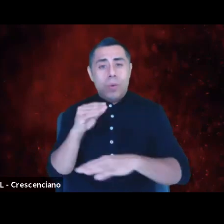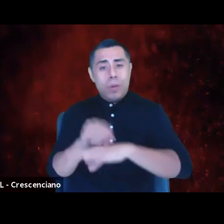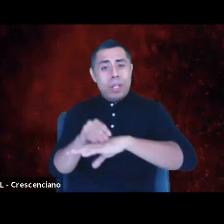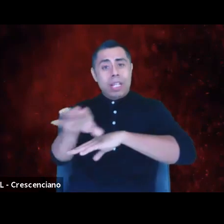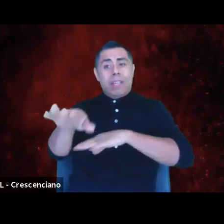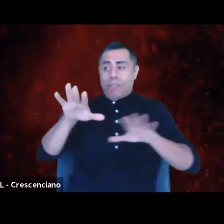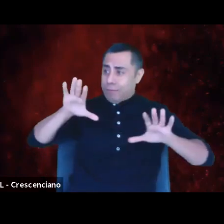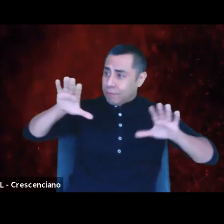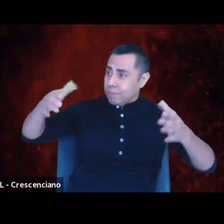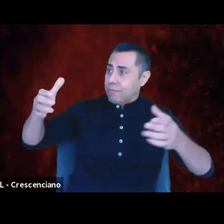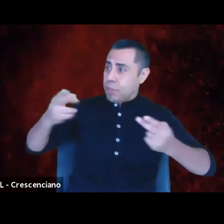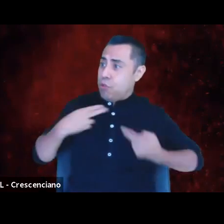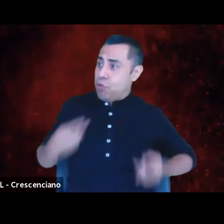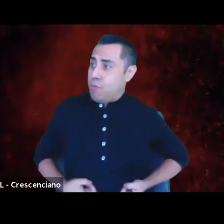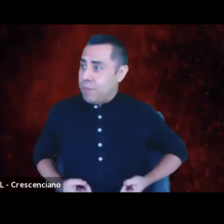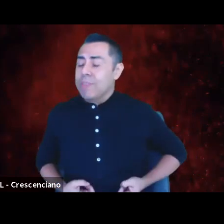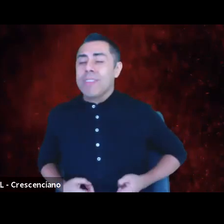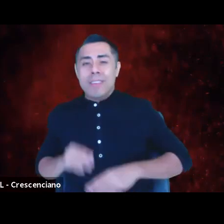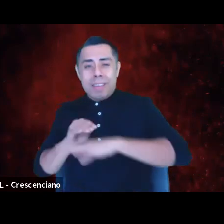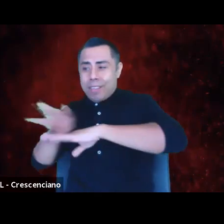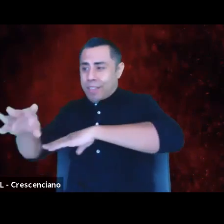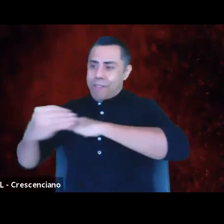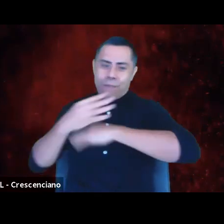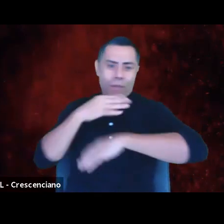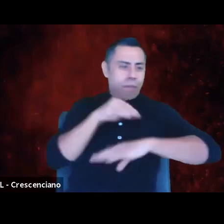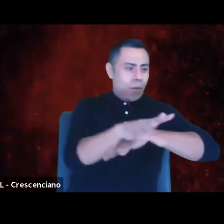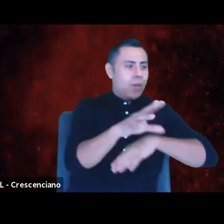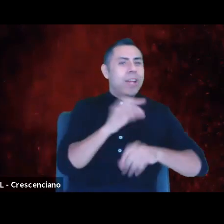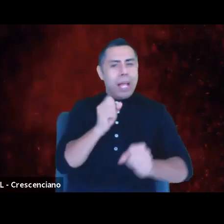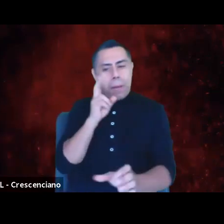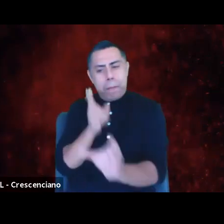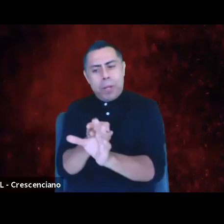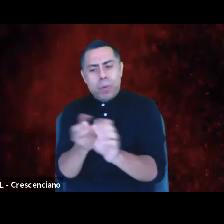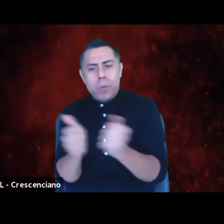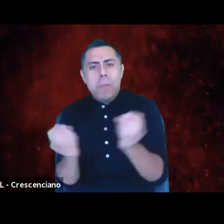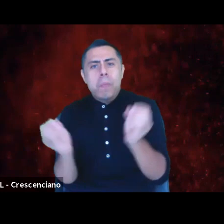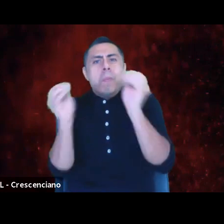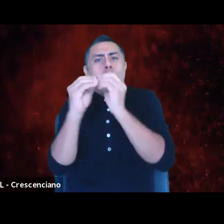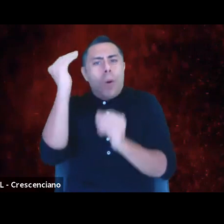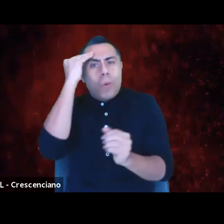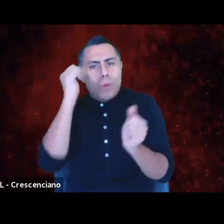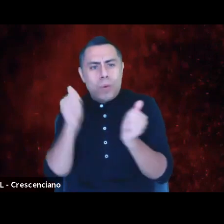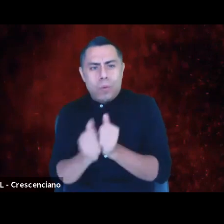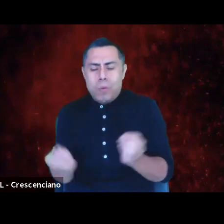so that we may participate with more awareness in our own collective evolution,